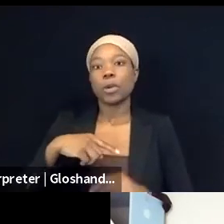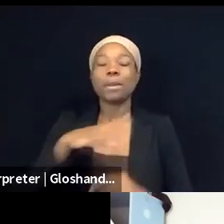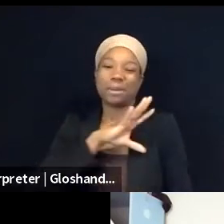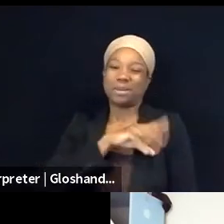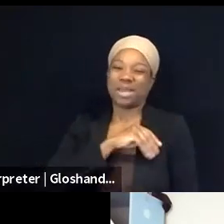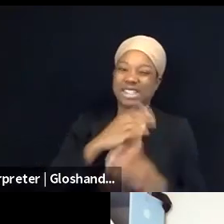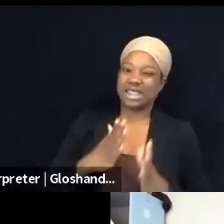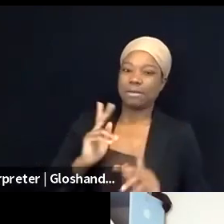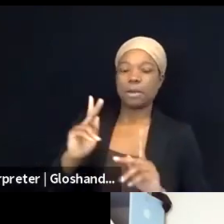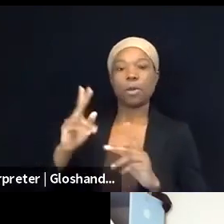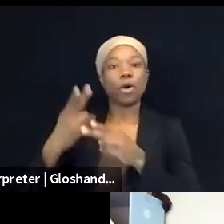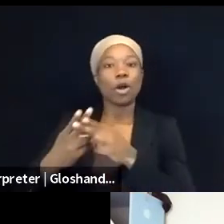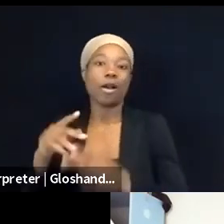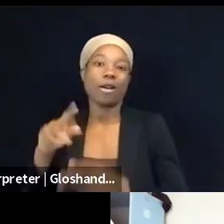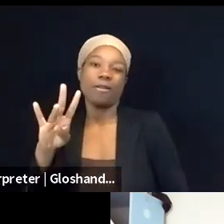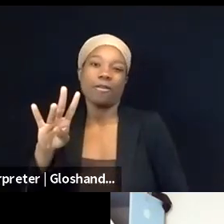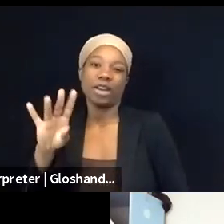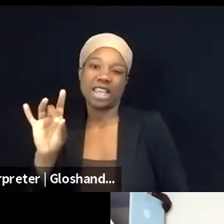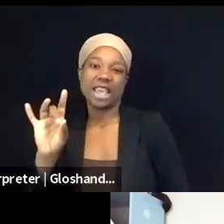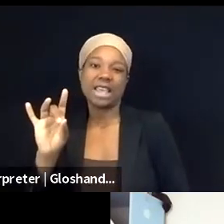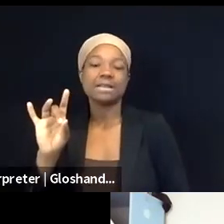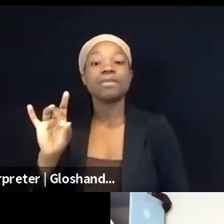so areas where Palestinians who live there are citizens